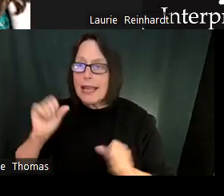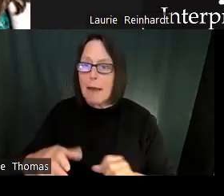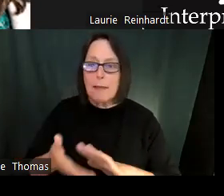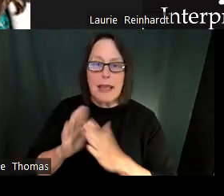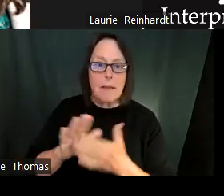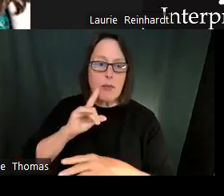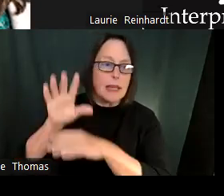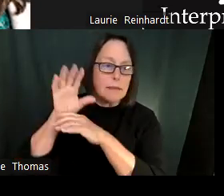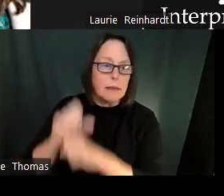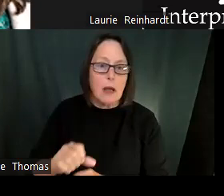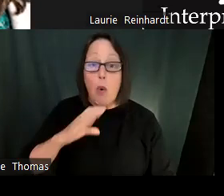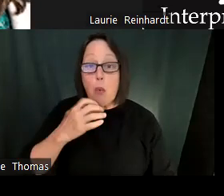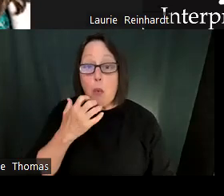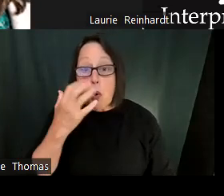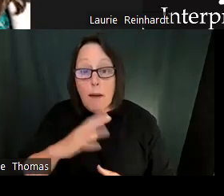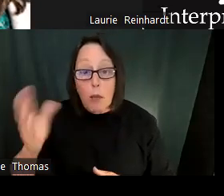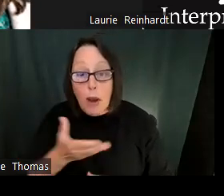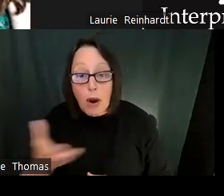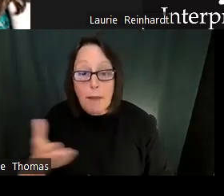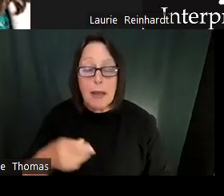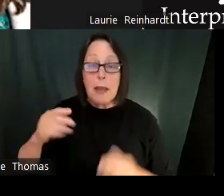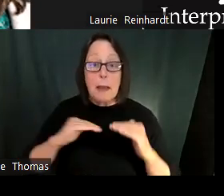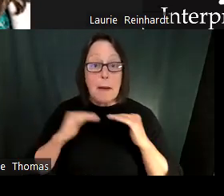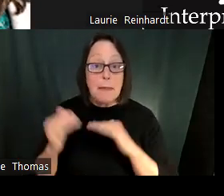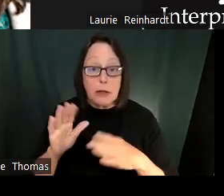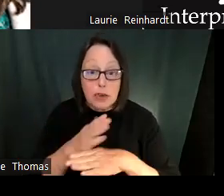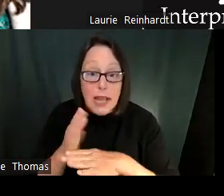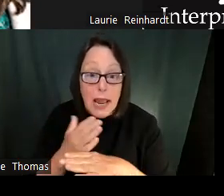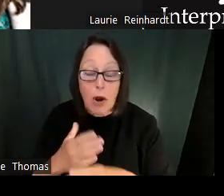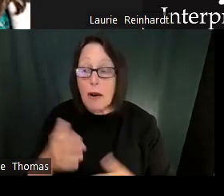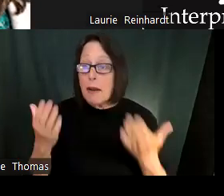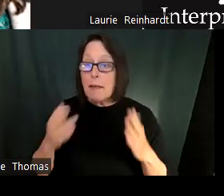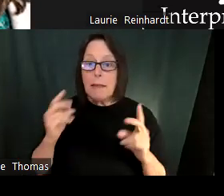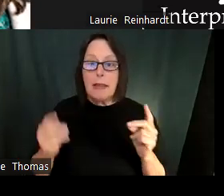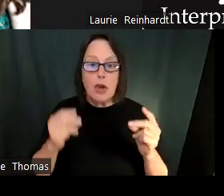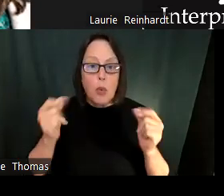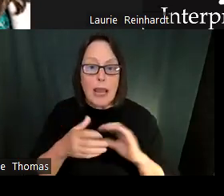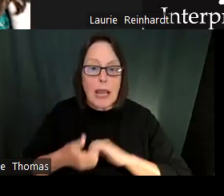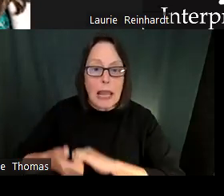Like what are you capable of kind of influencing in the work that you do? One is starting staff meetings with an SCL activity, right?